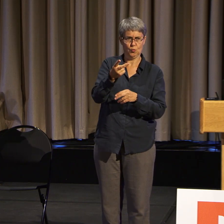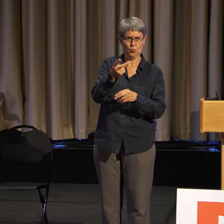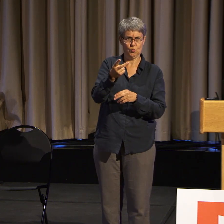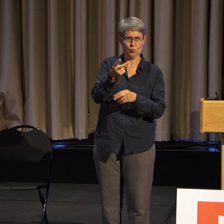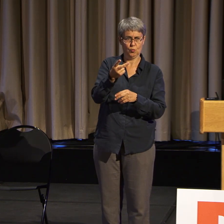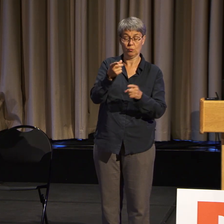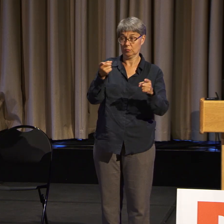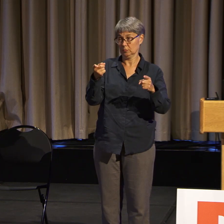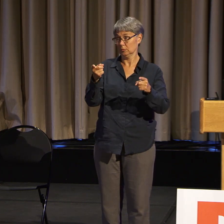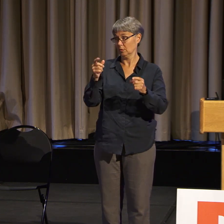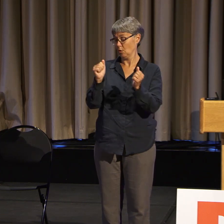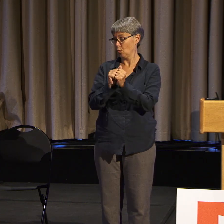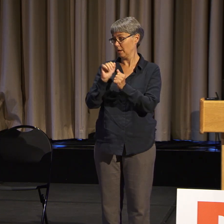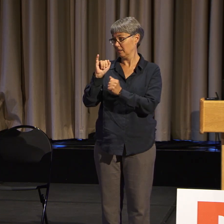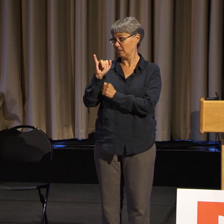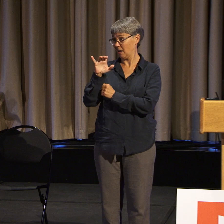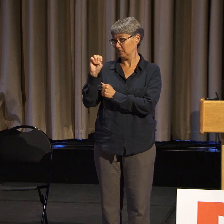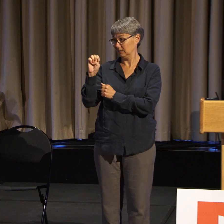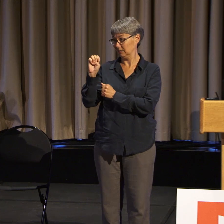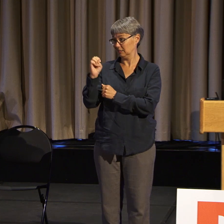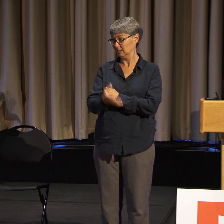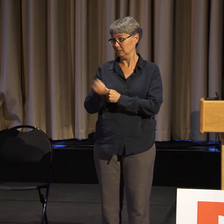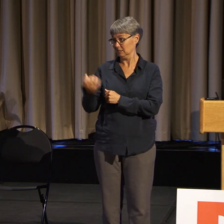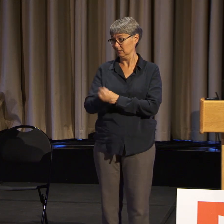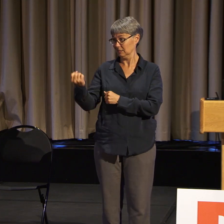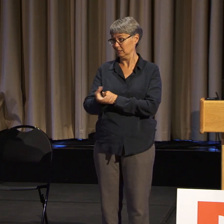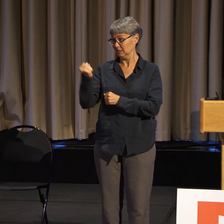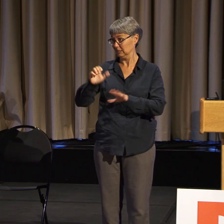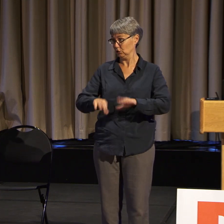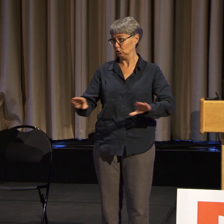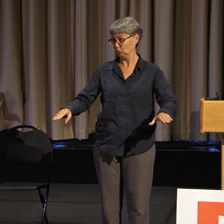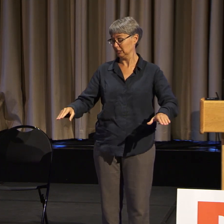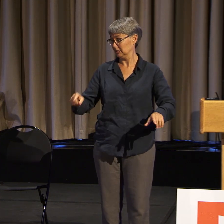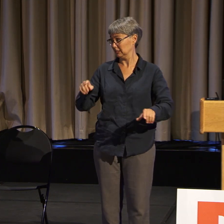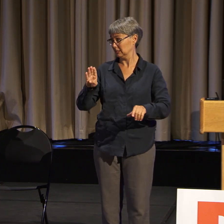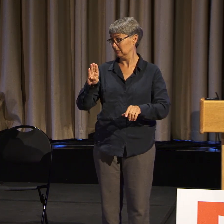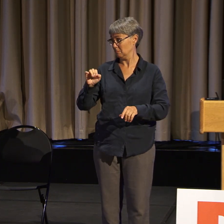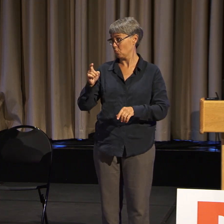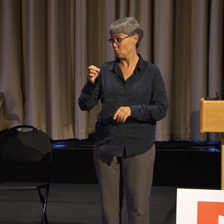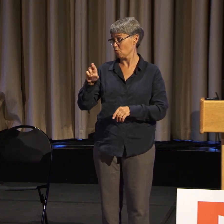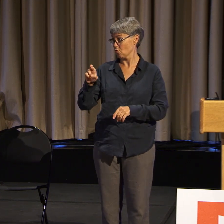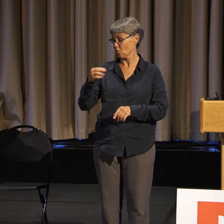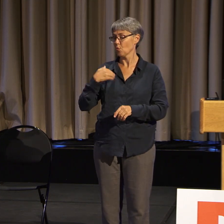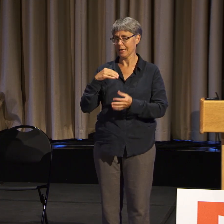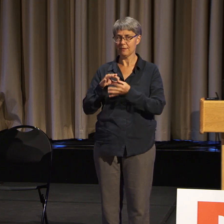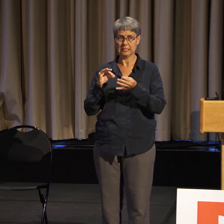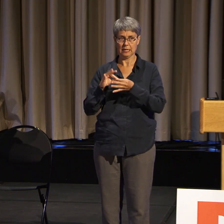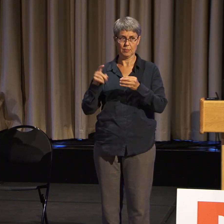away at the border, we actually have a statement on that,